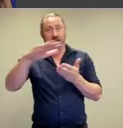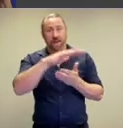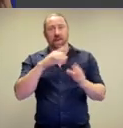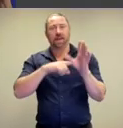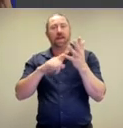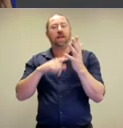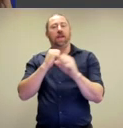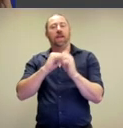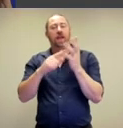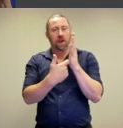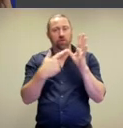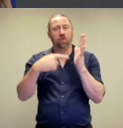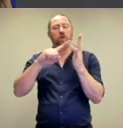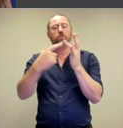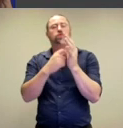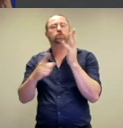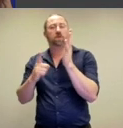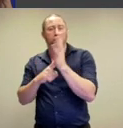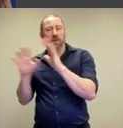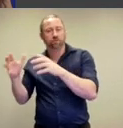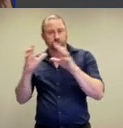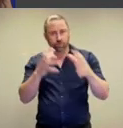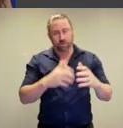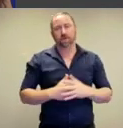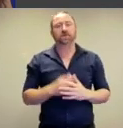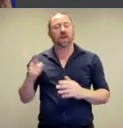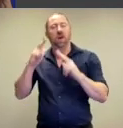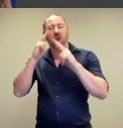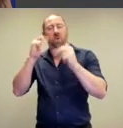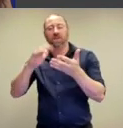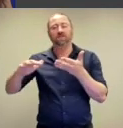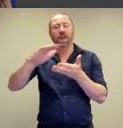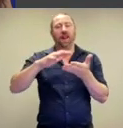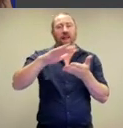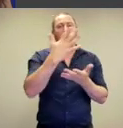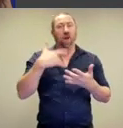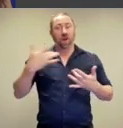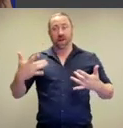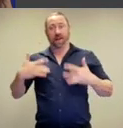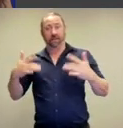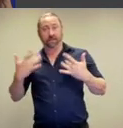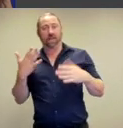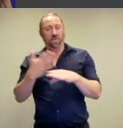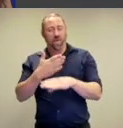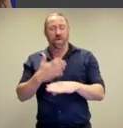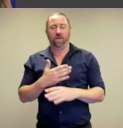traditional owners of the land, the Jagera and the Turrbal people